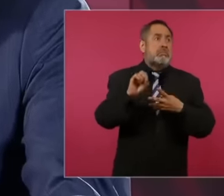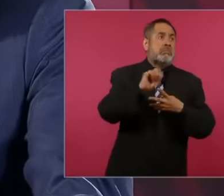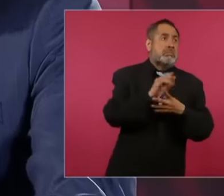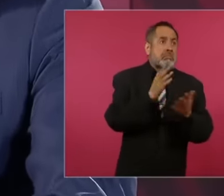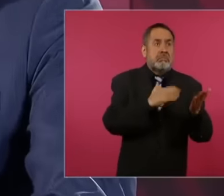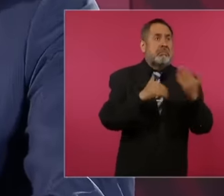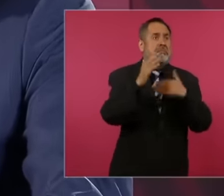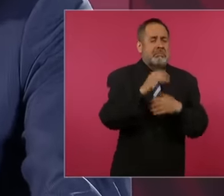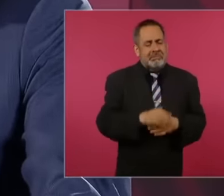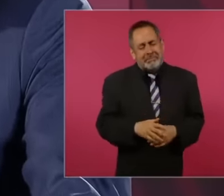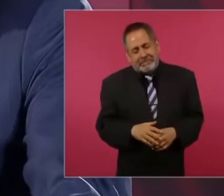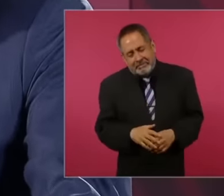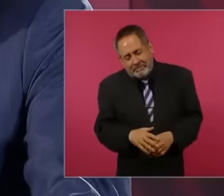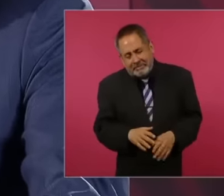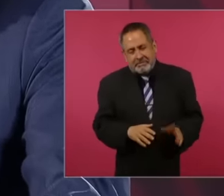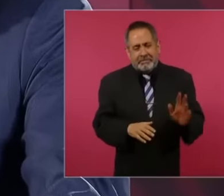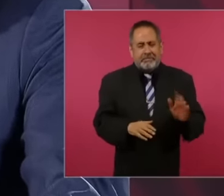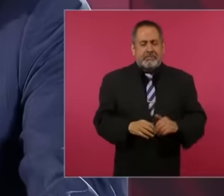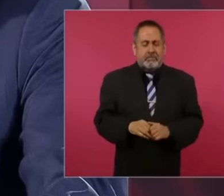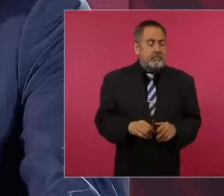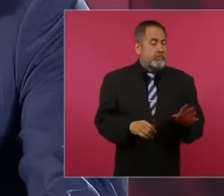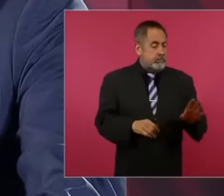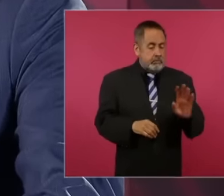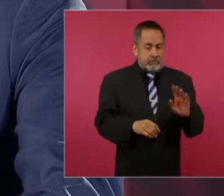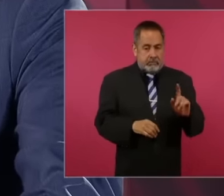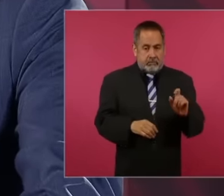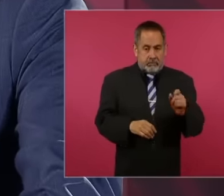, but there are conservatives